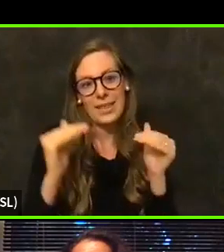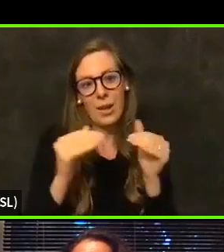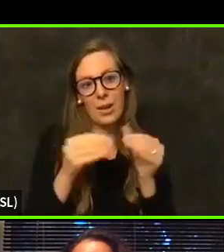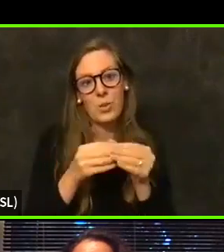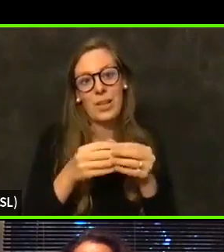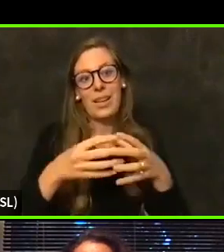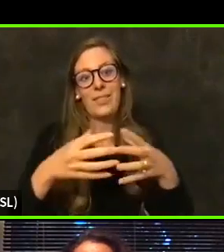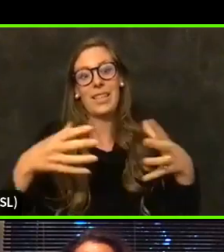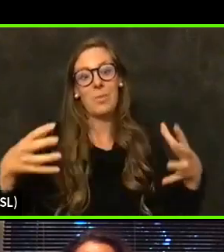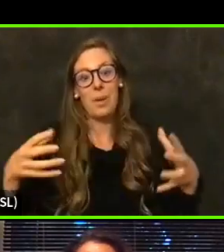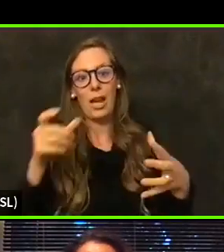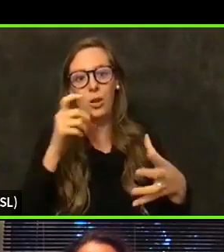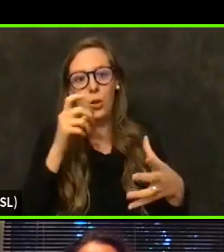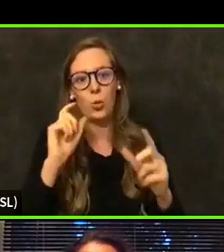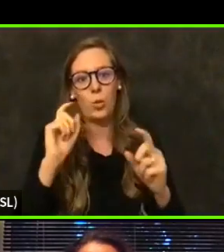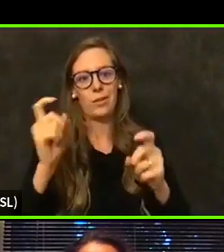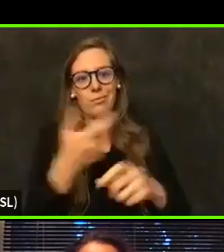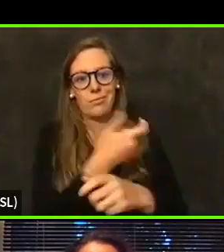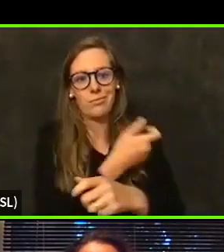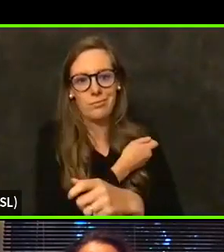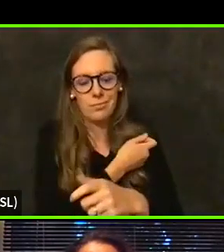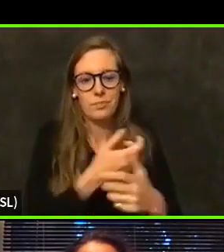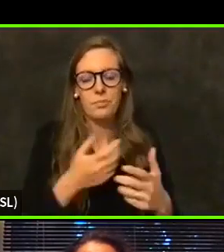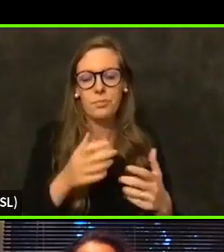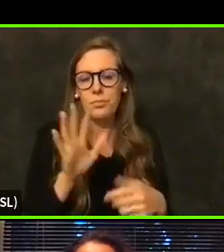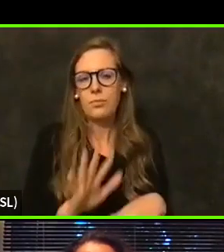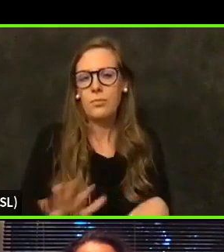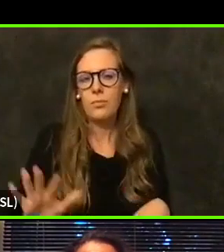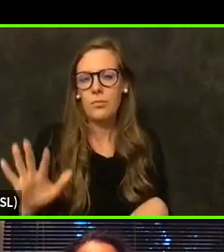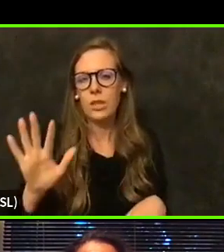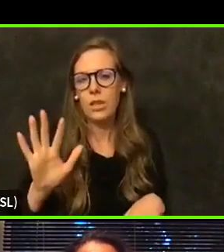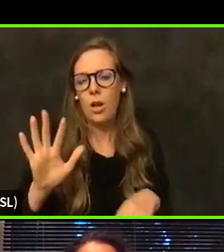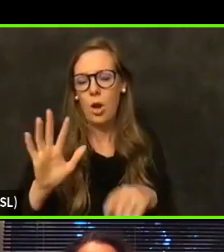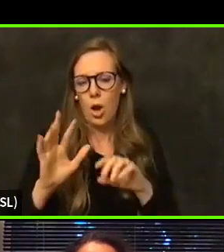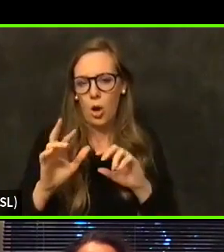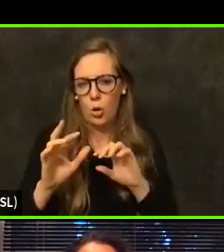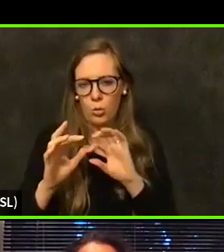that we're working with around the race and ethnicity data.